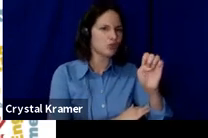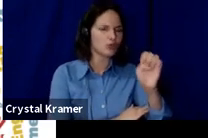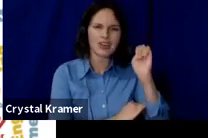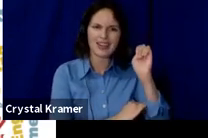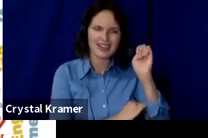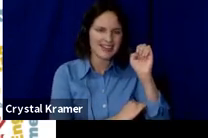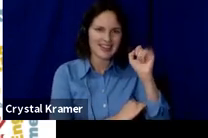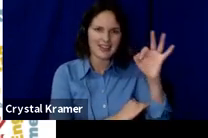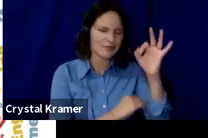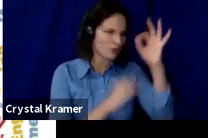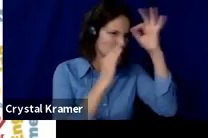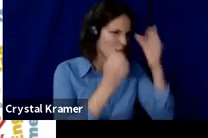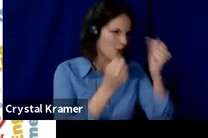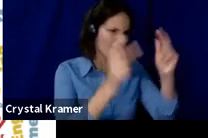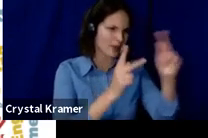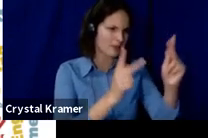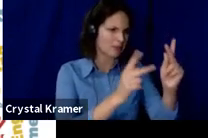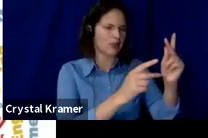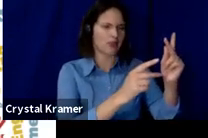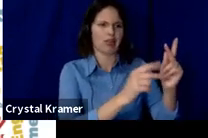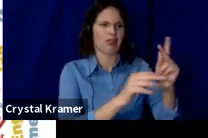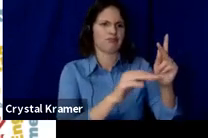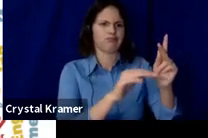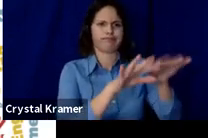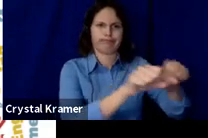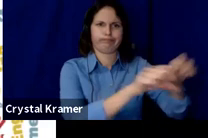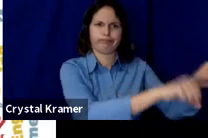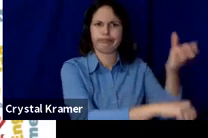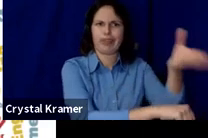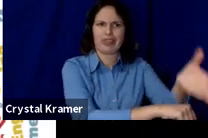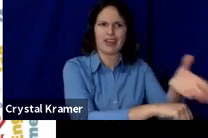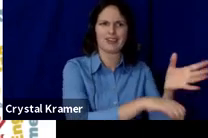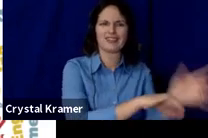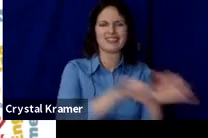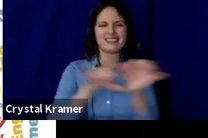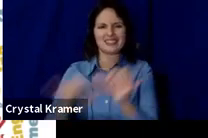Additionally, here are some helpful hints to develop your budget and to understand how